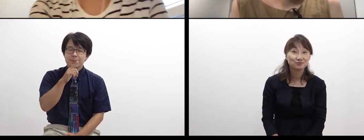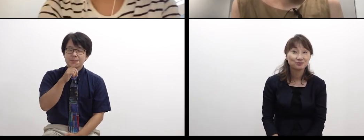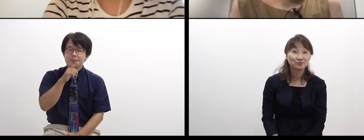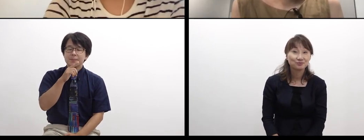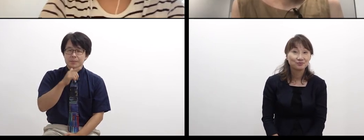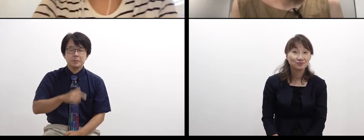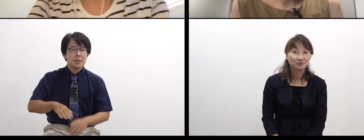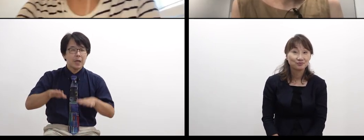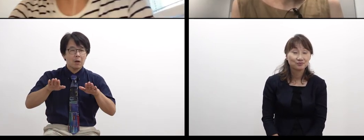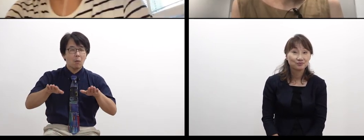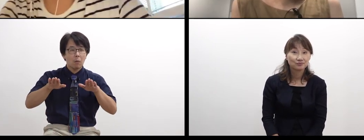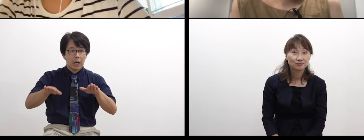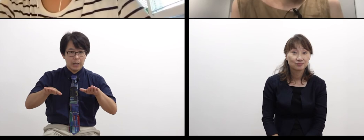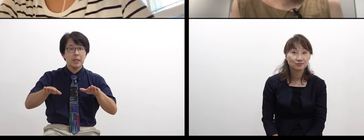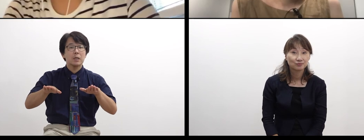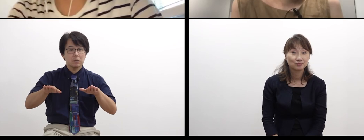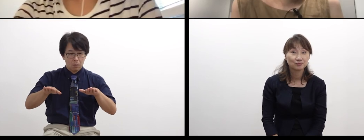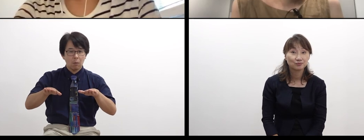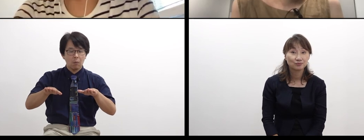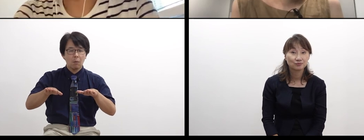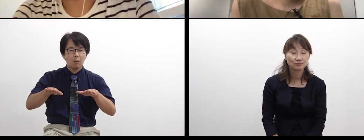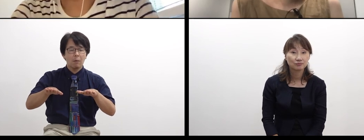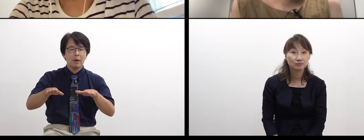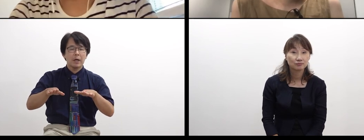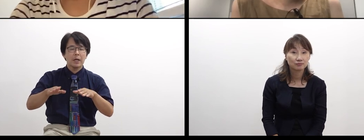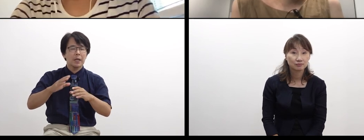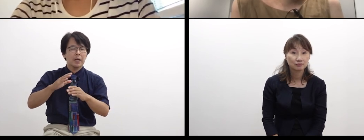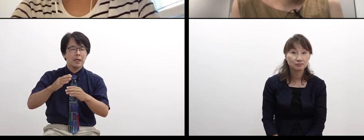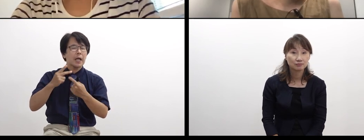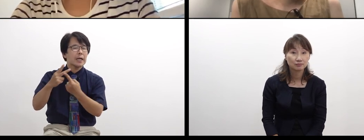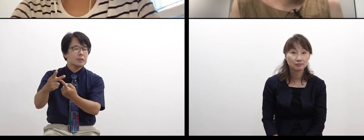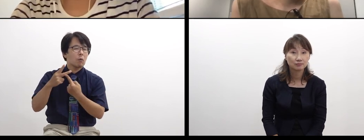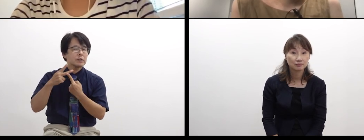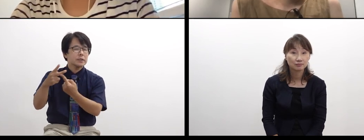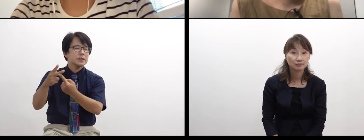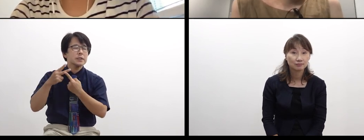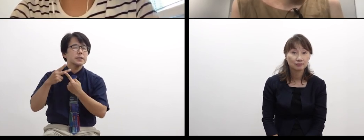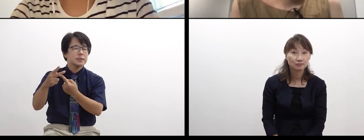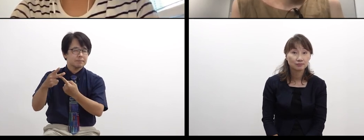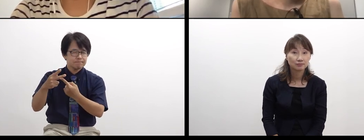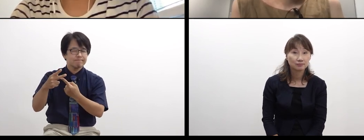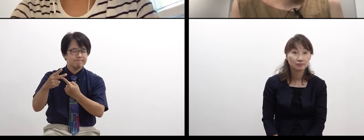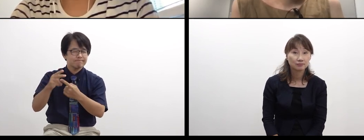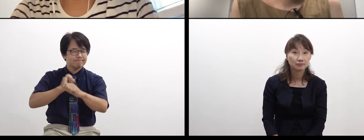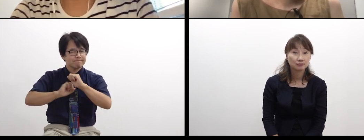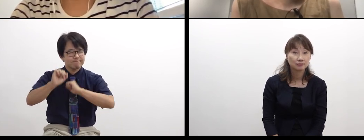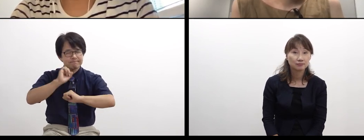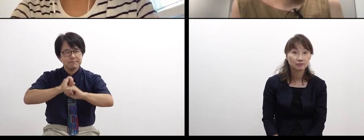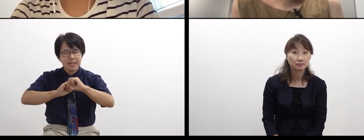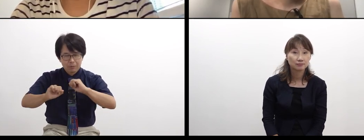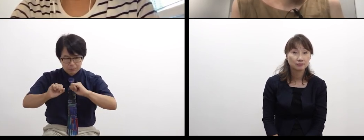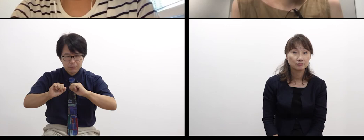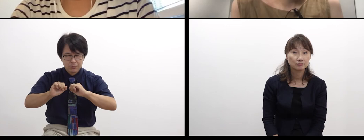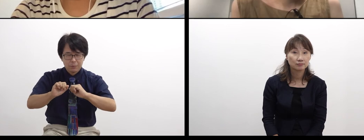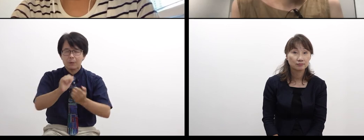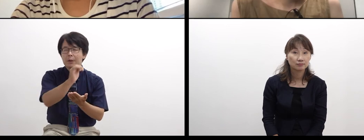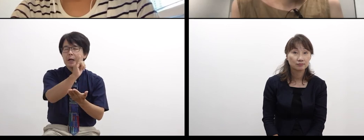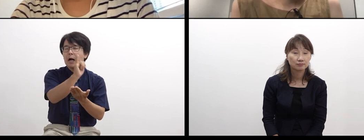The private communication between the artists and people with different backgrounds